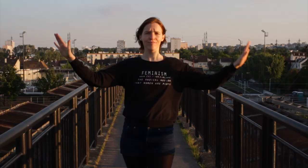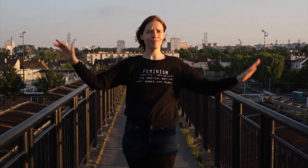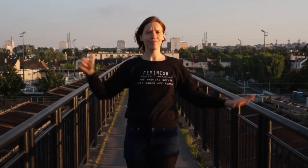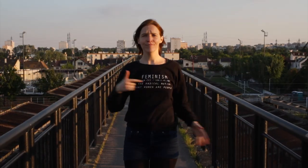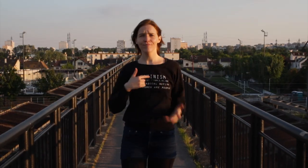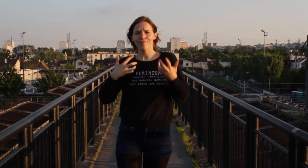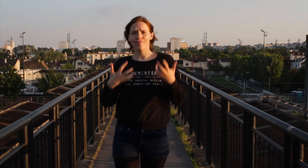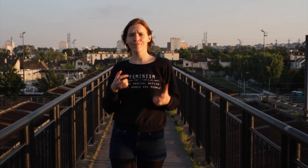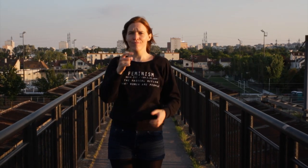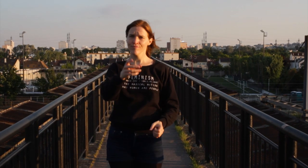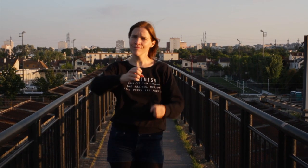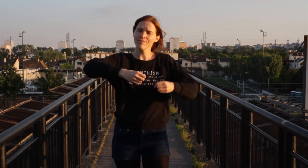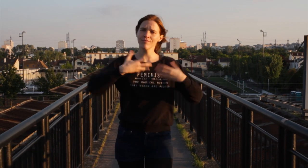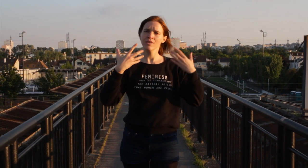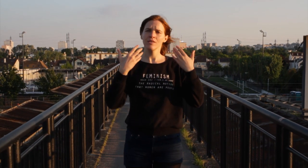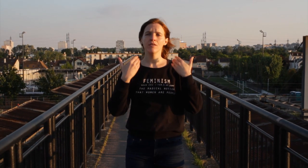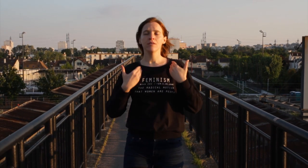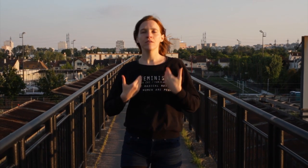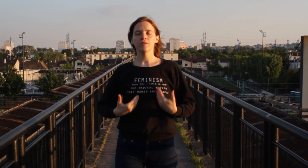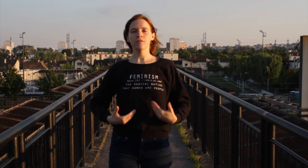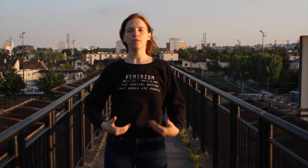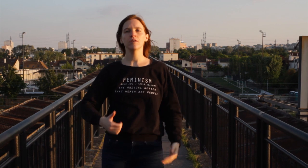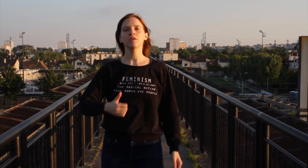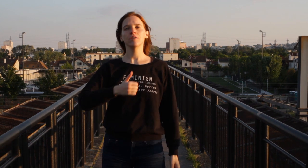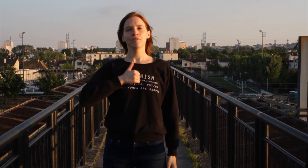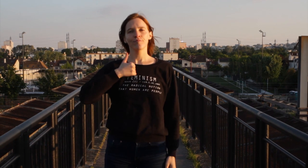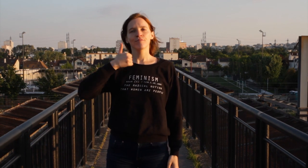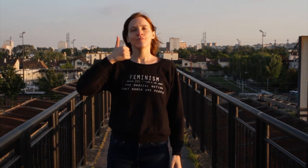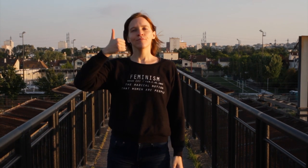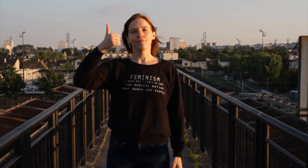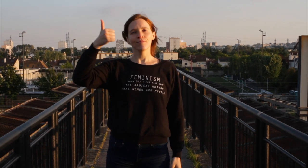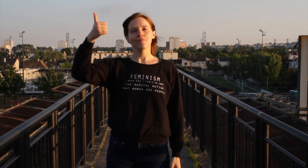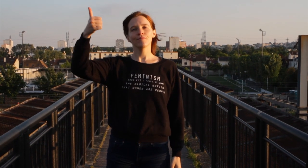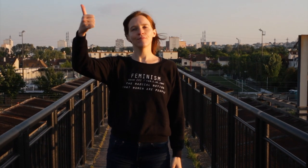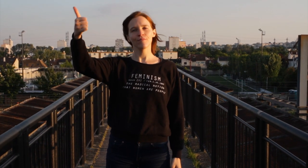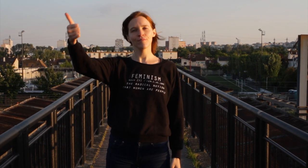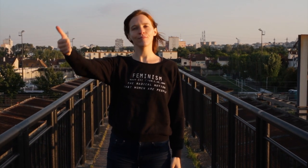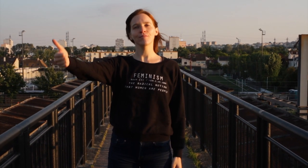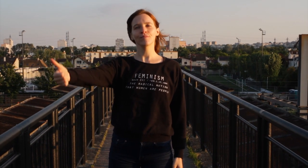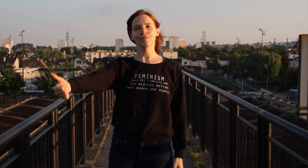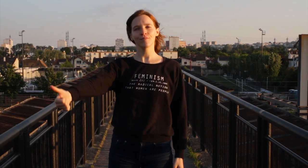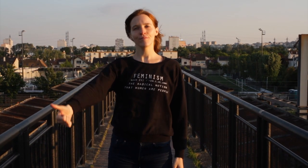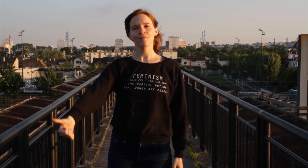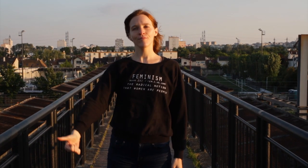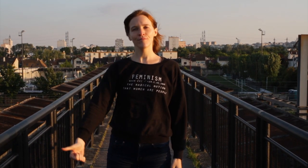I just want you to let me be myself